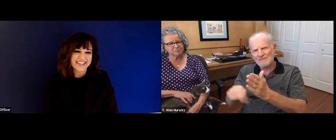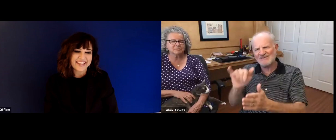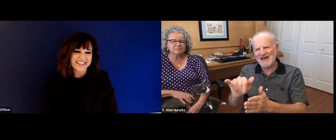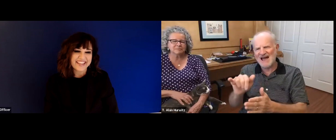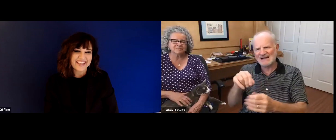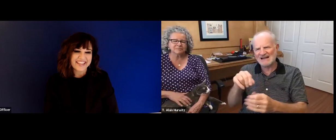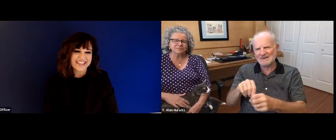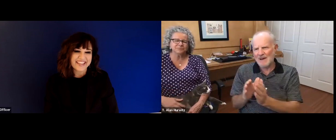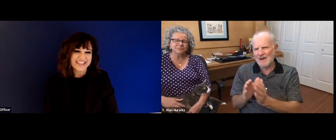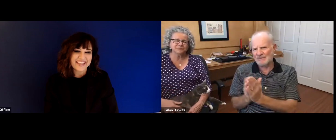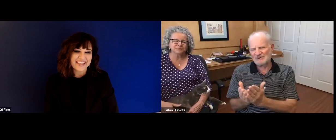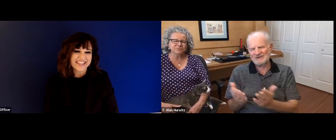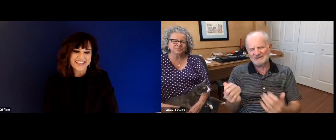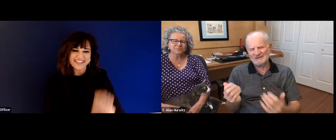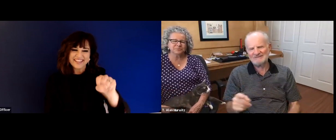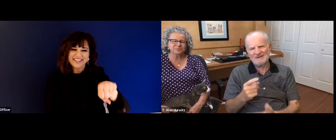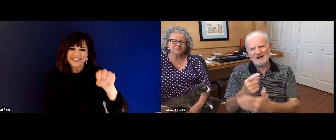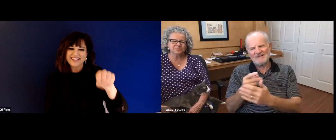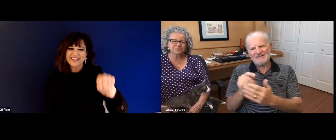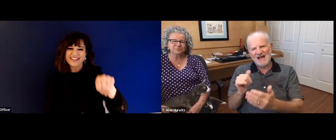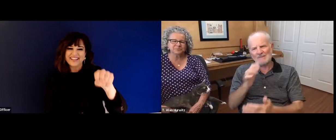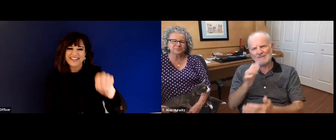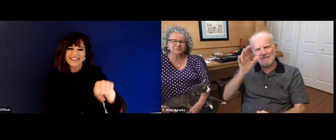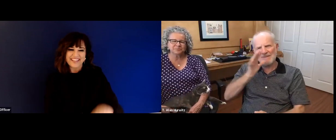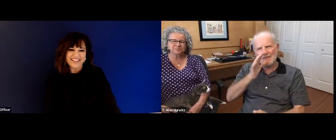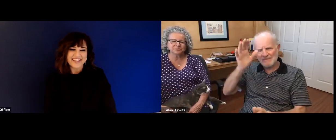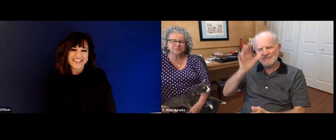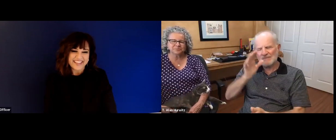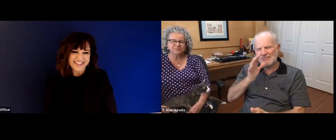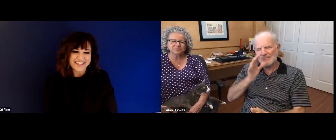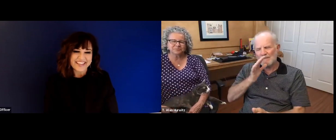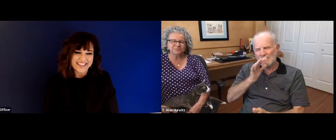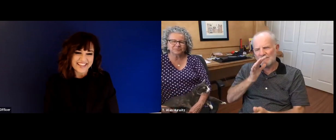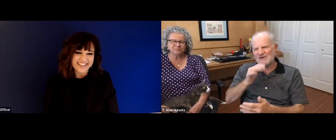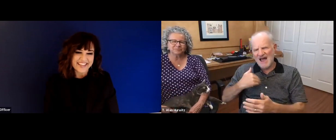child 500 miles away, especially given that I was only four when